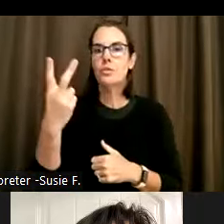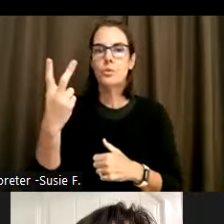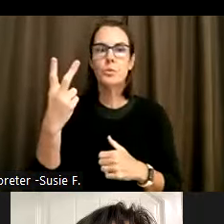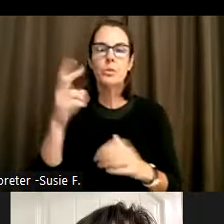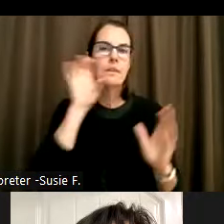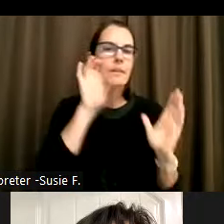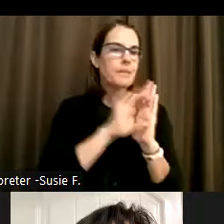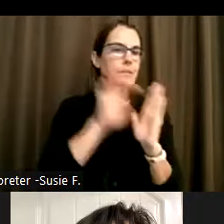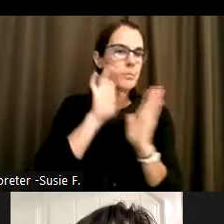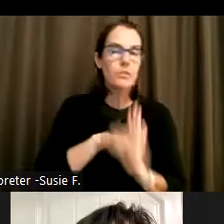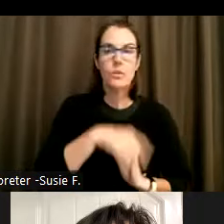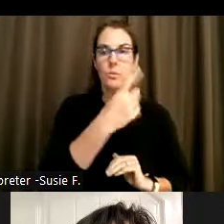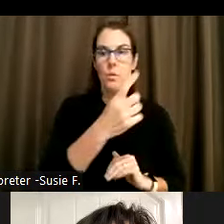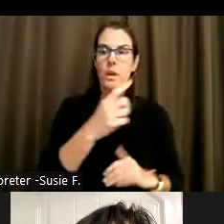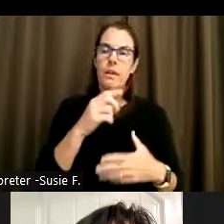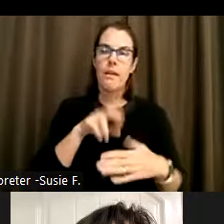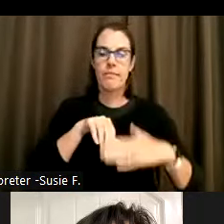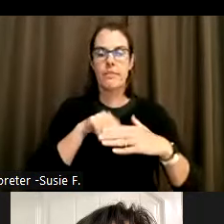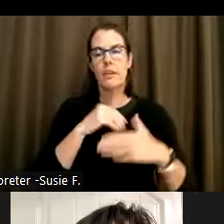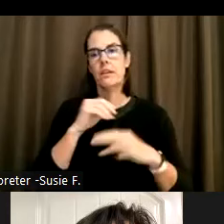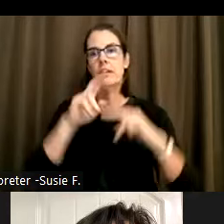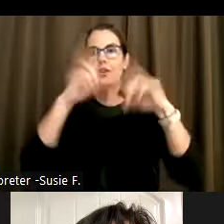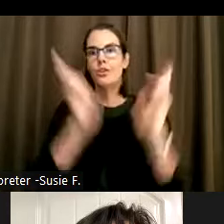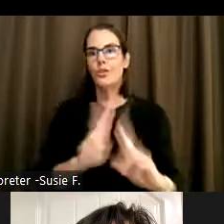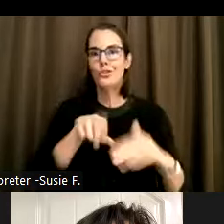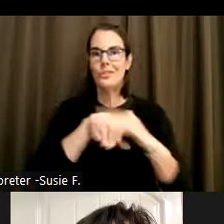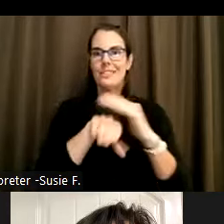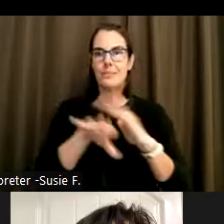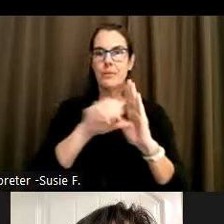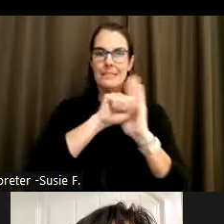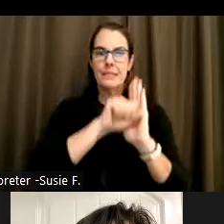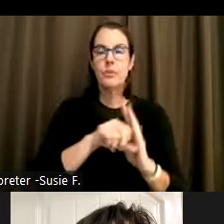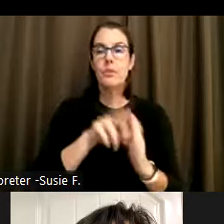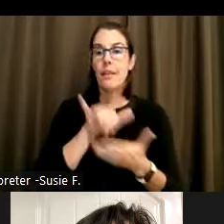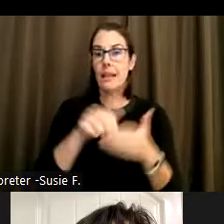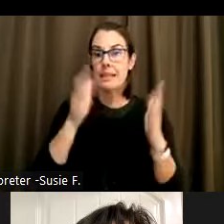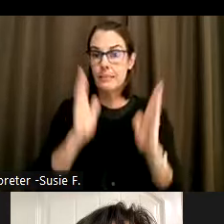one of the universal accessibility symbol, which is a person actively pushing their wheelchair.